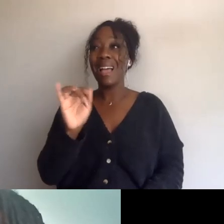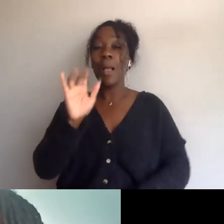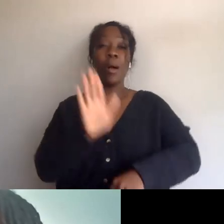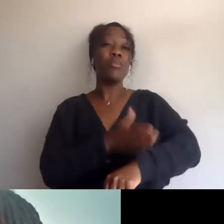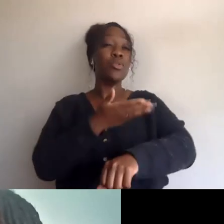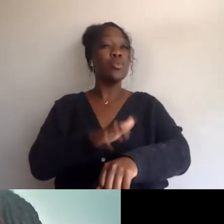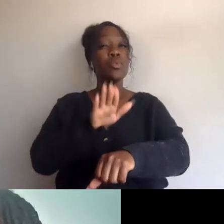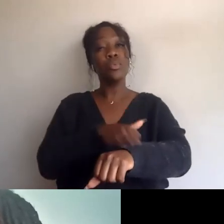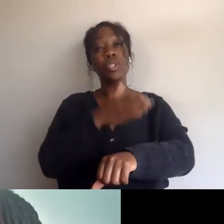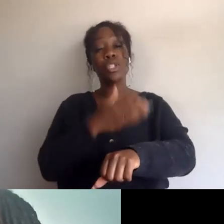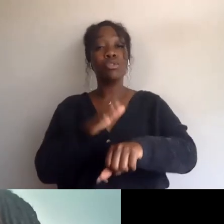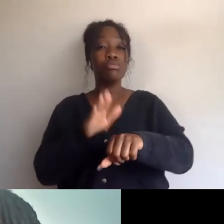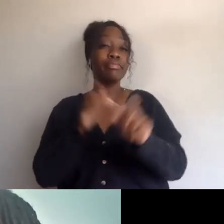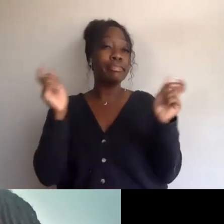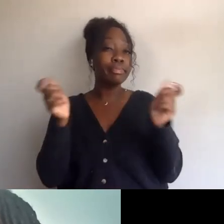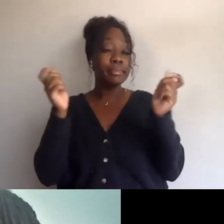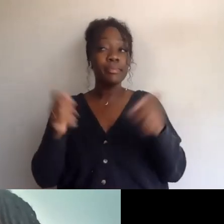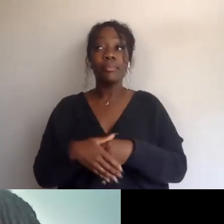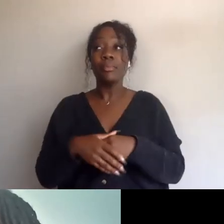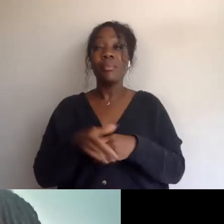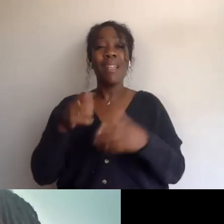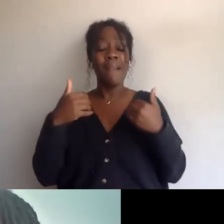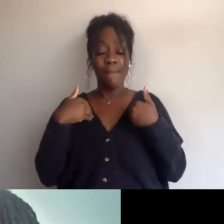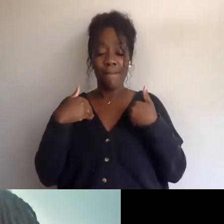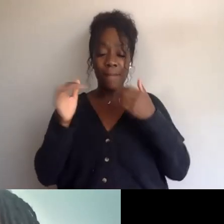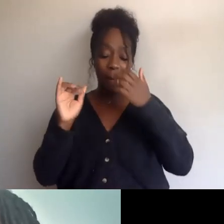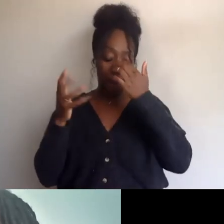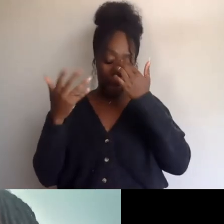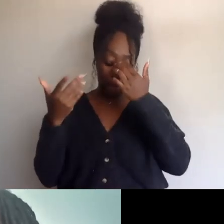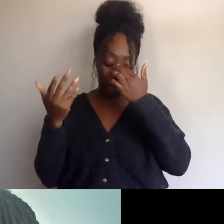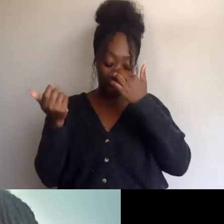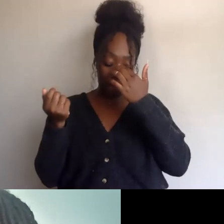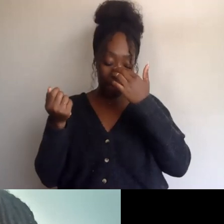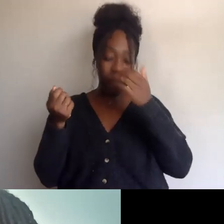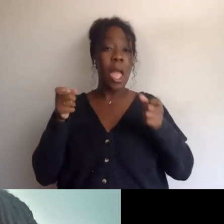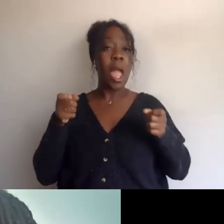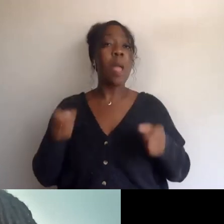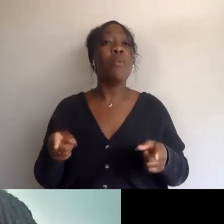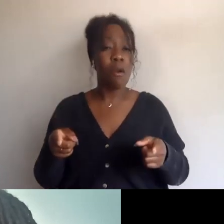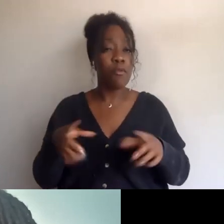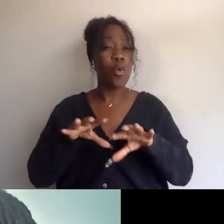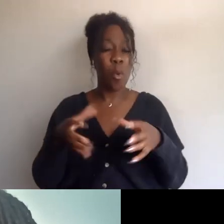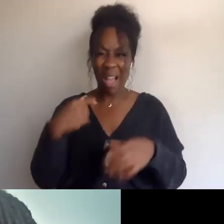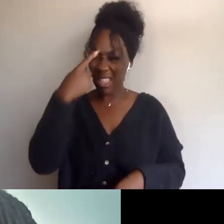They have a improv group, I guess, they're improv, like, yeah,